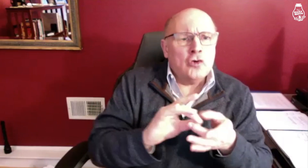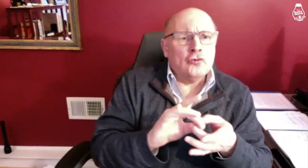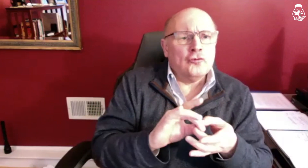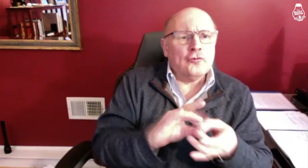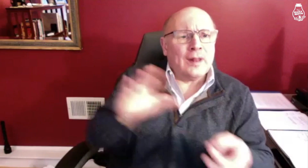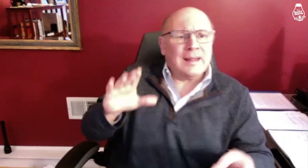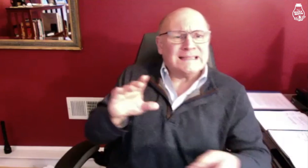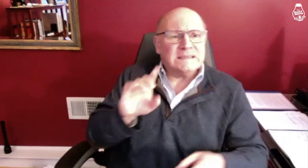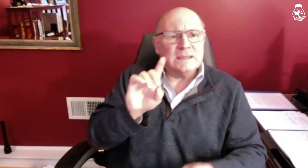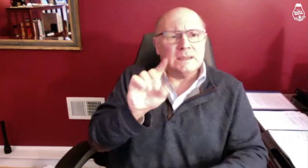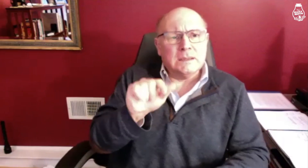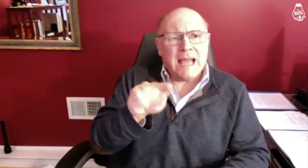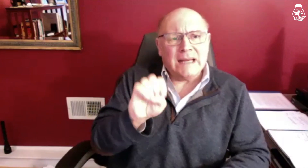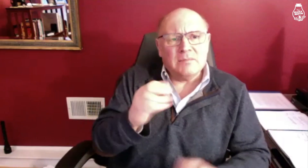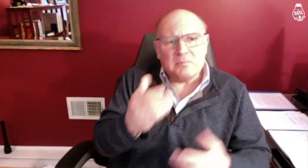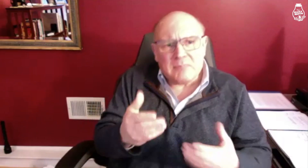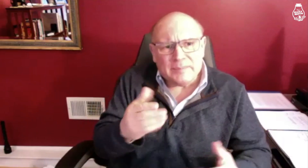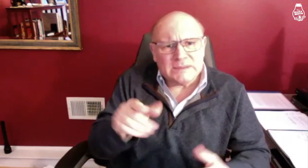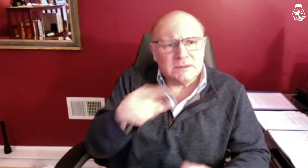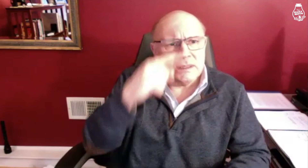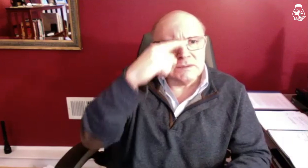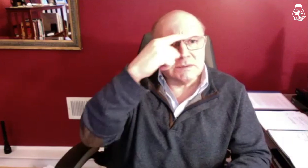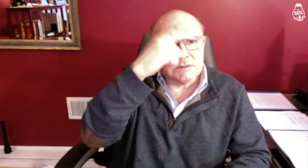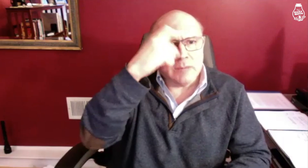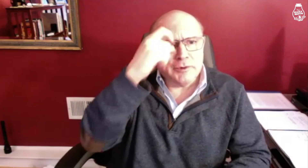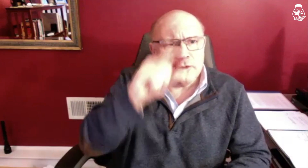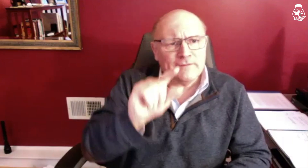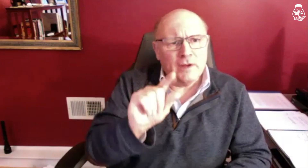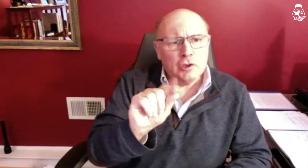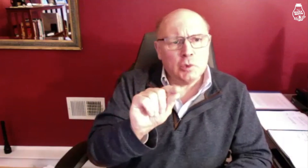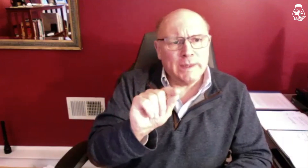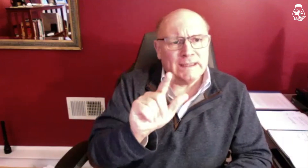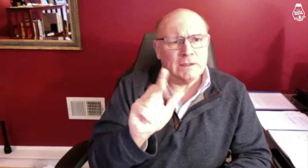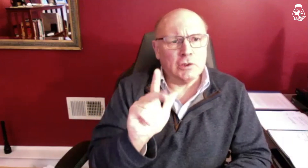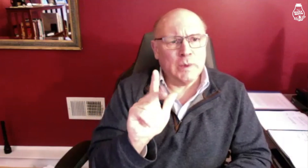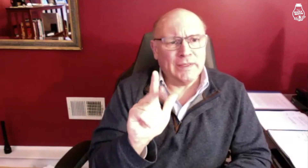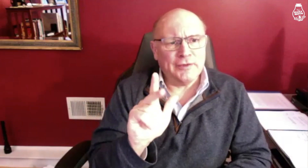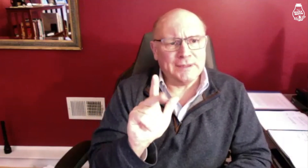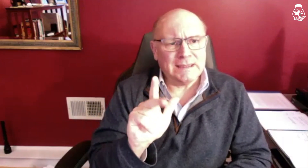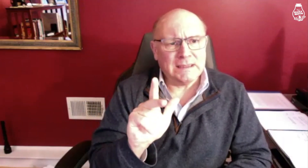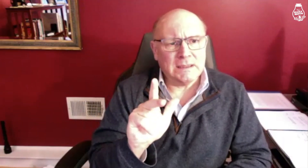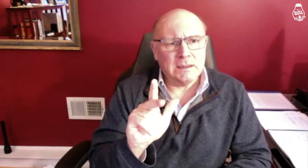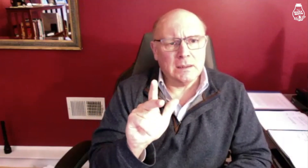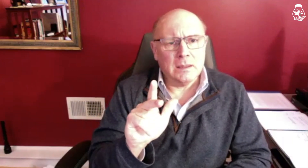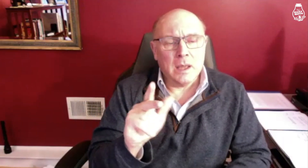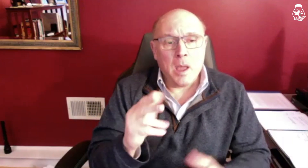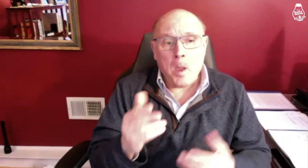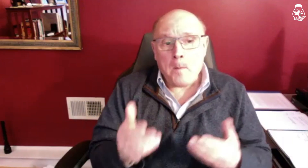The release date may be the summer of 2023.